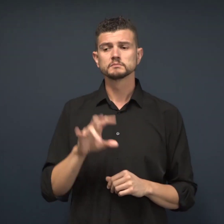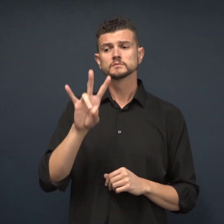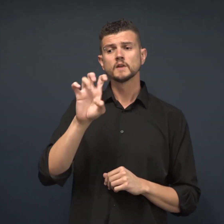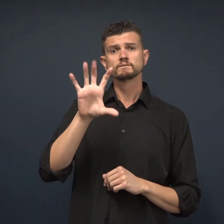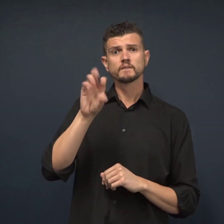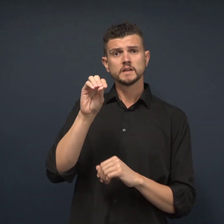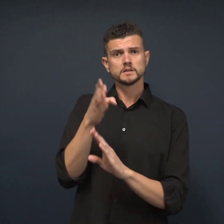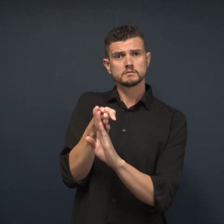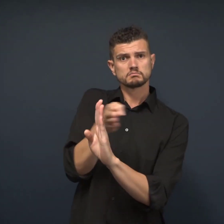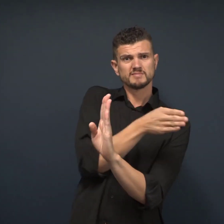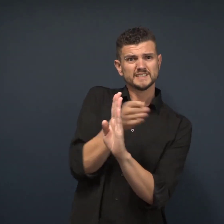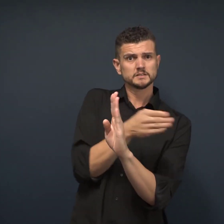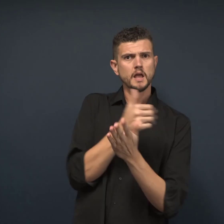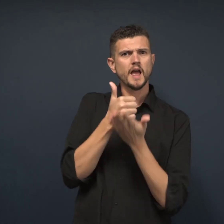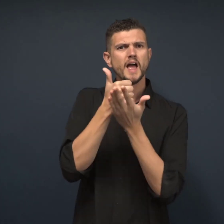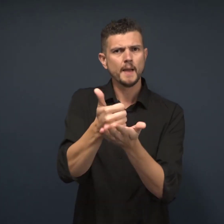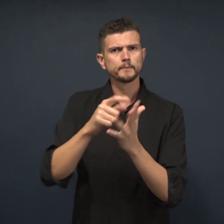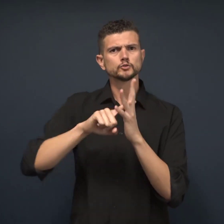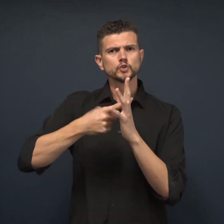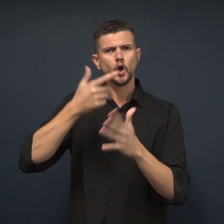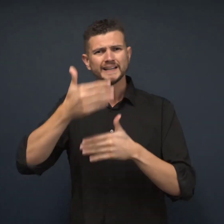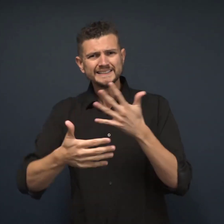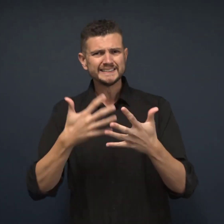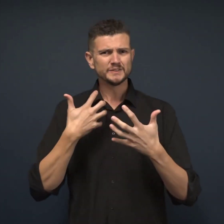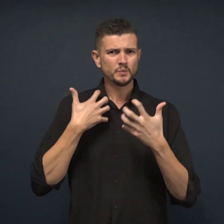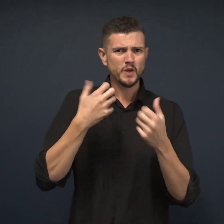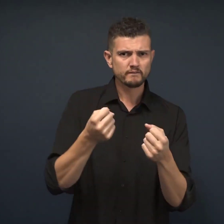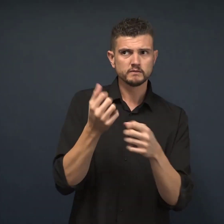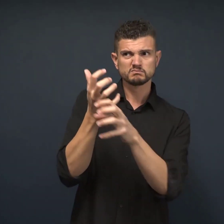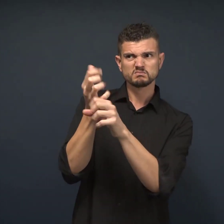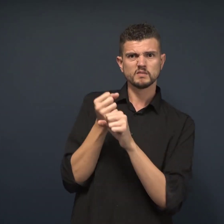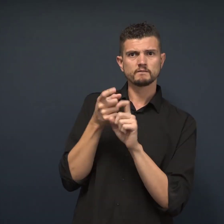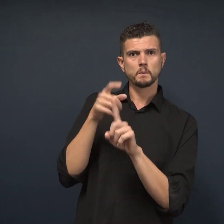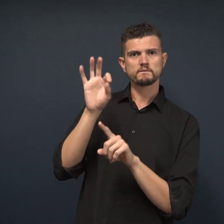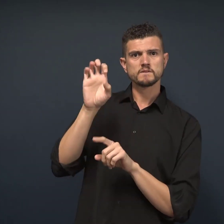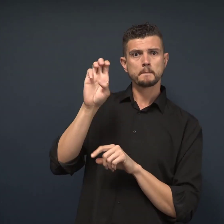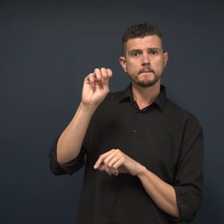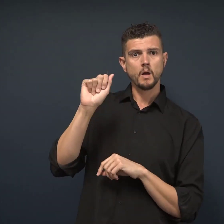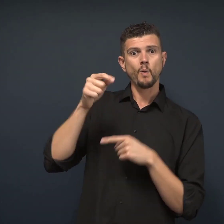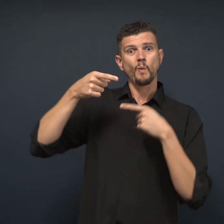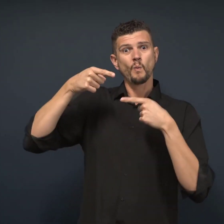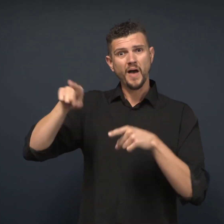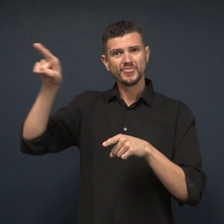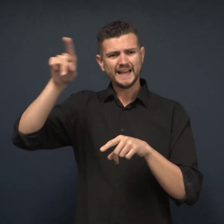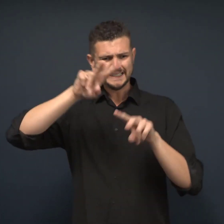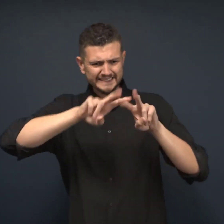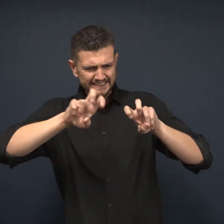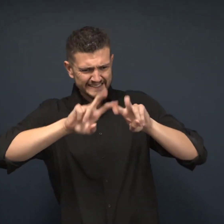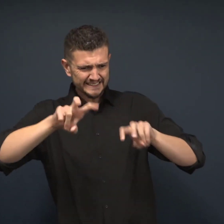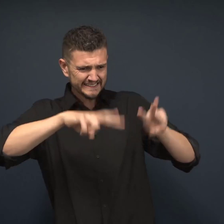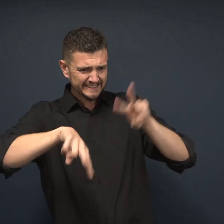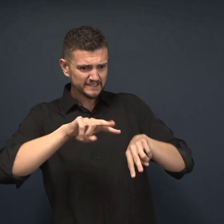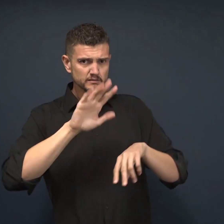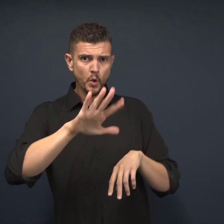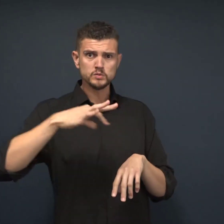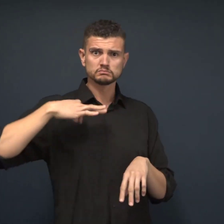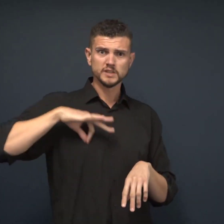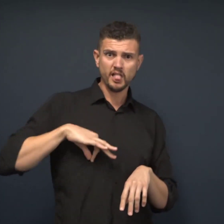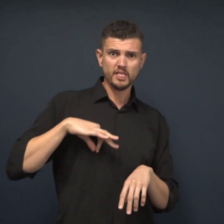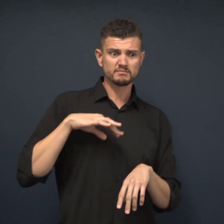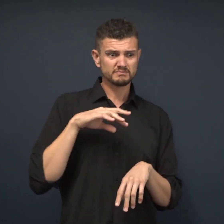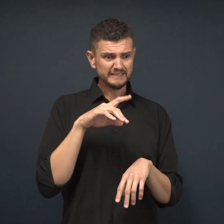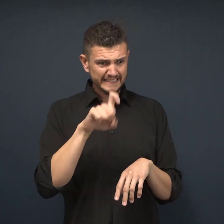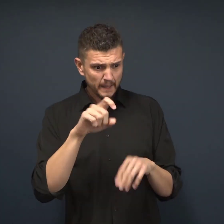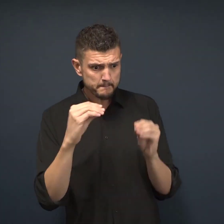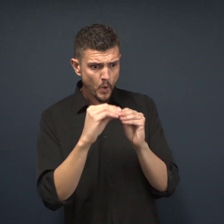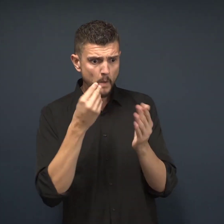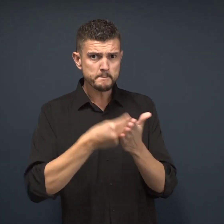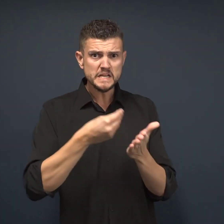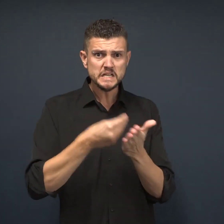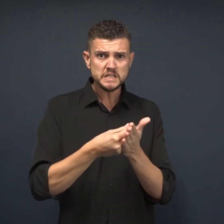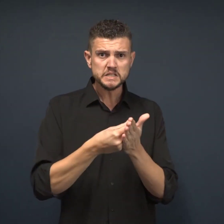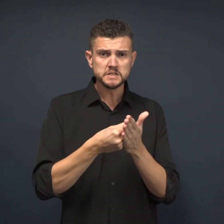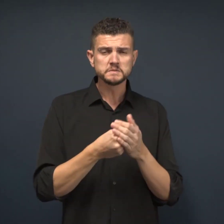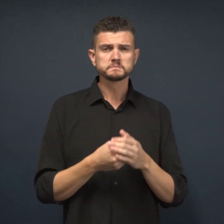$750 is an upfront flexible payment that you may receive while FEMA assesses your eligibility for additional funds.